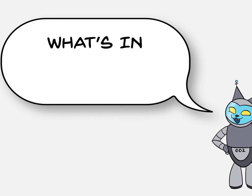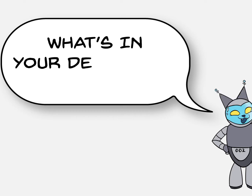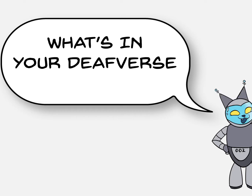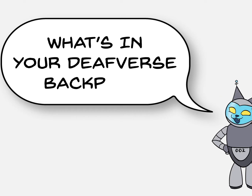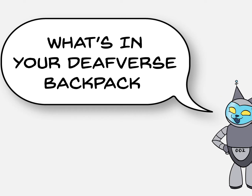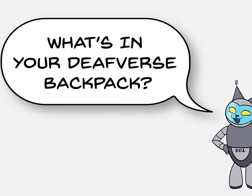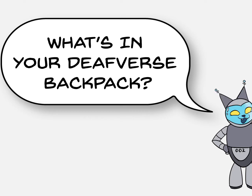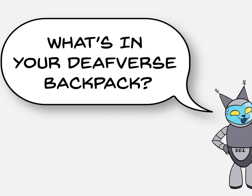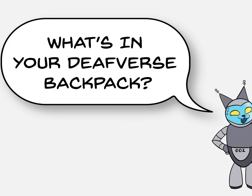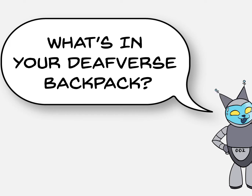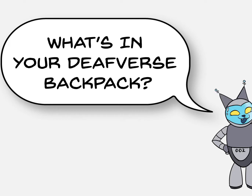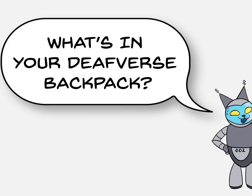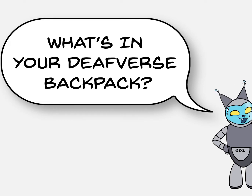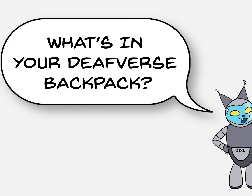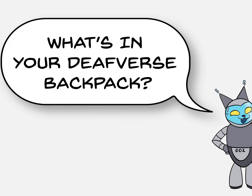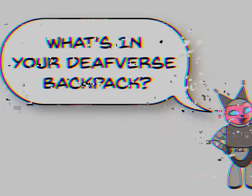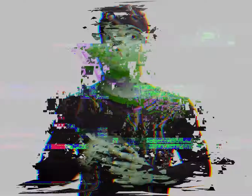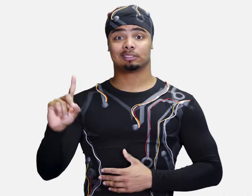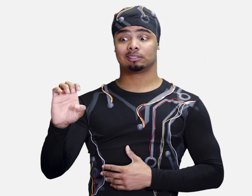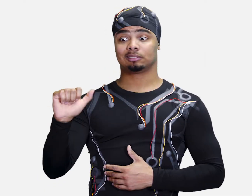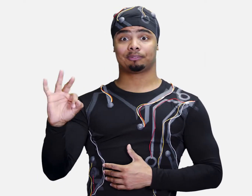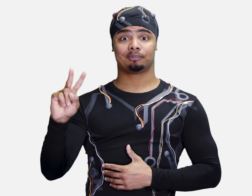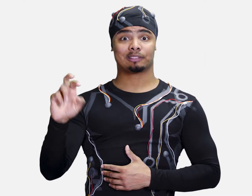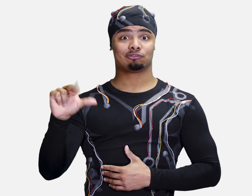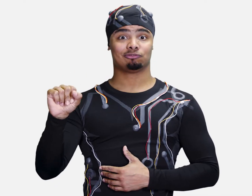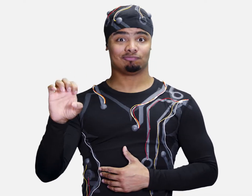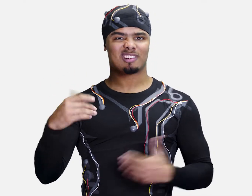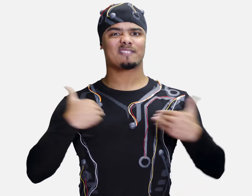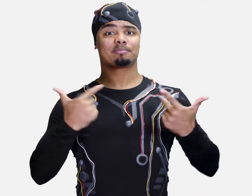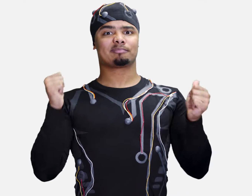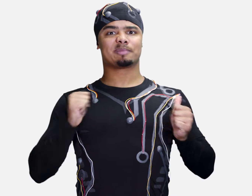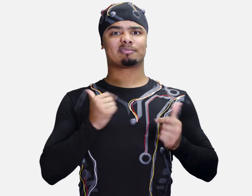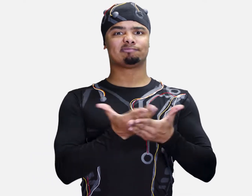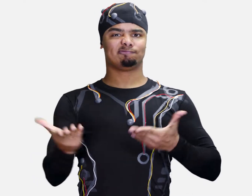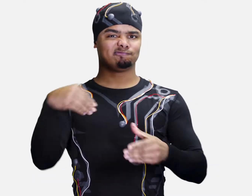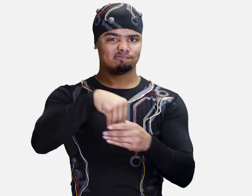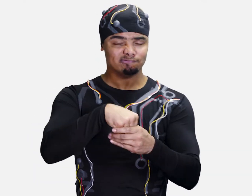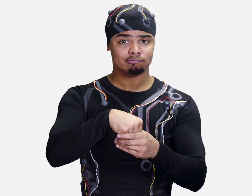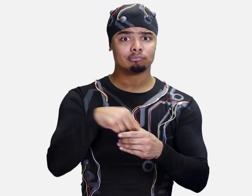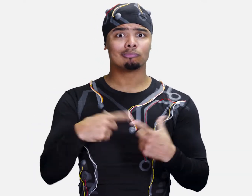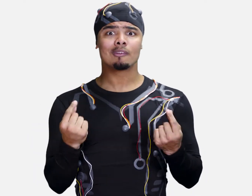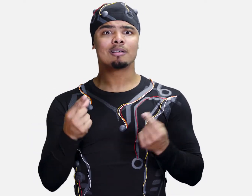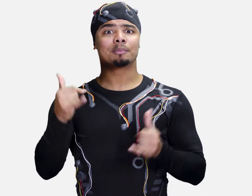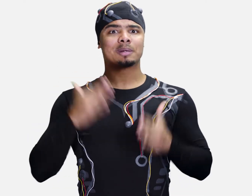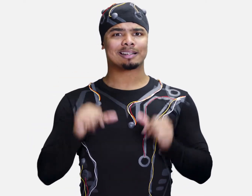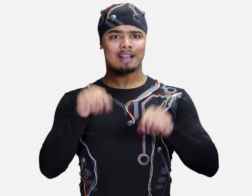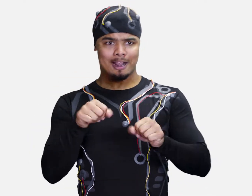What's in your Deafverse Backpack? The Deafverse Backpack is a way to track player progress